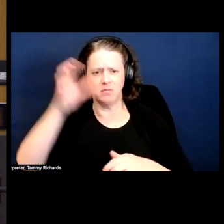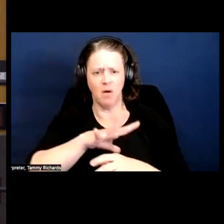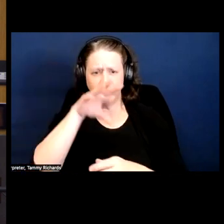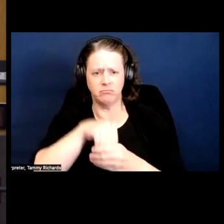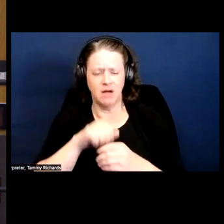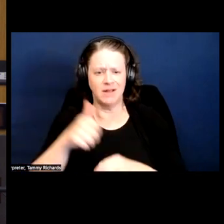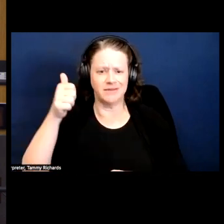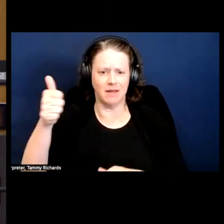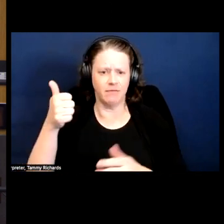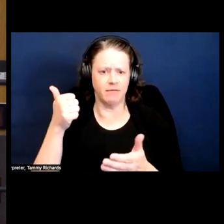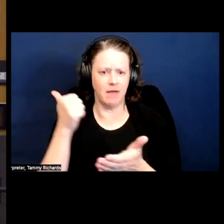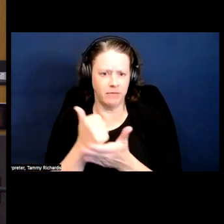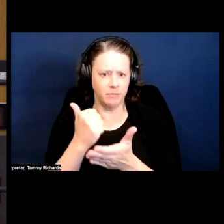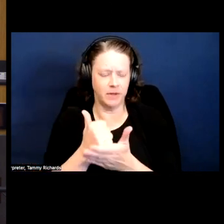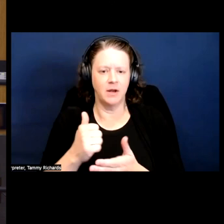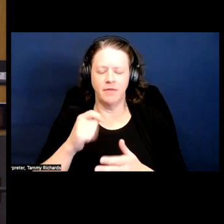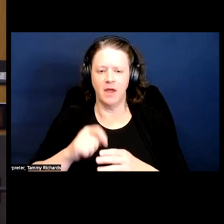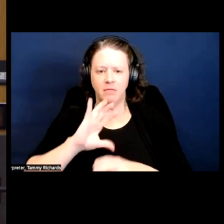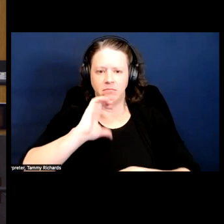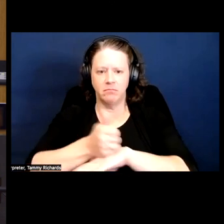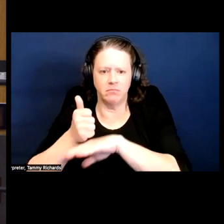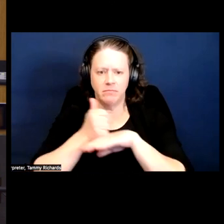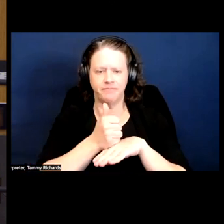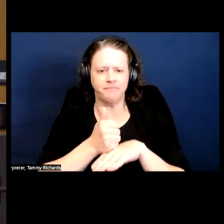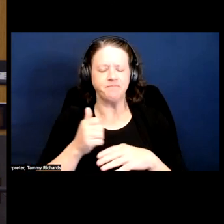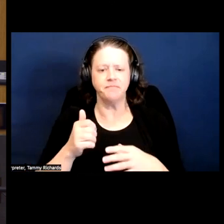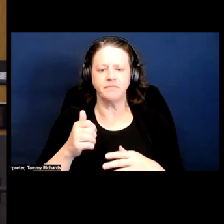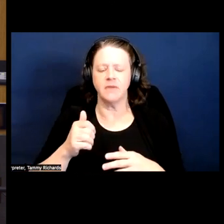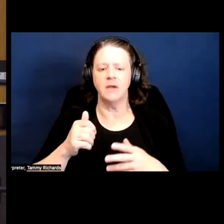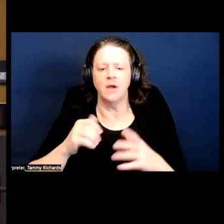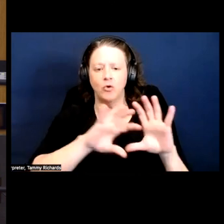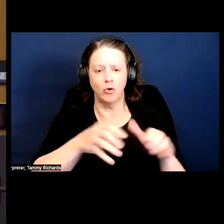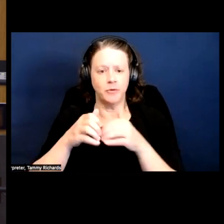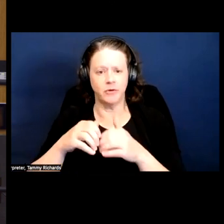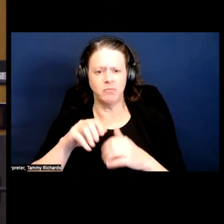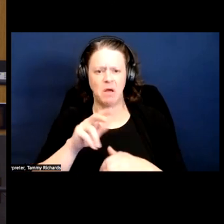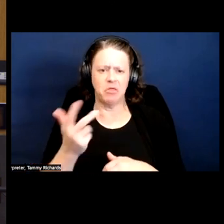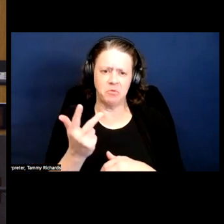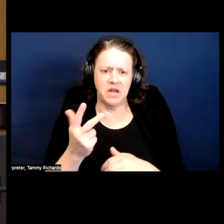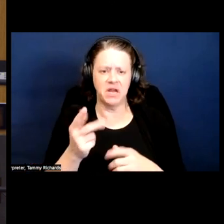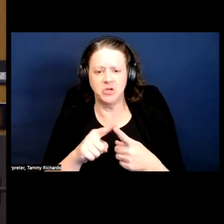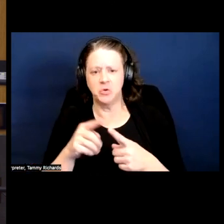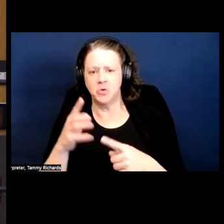they formed for black women, about three to ten black women that would meet on a weekly